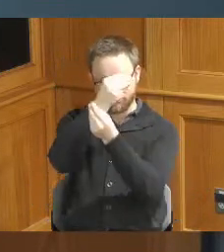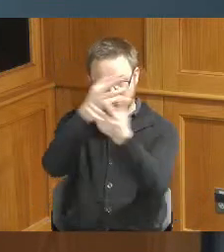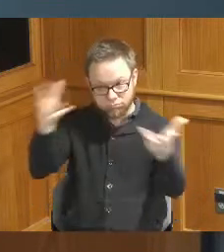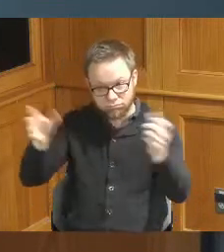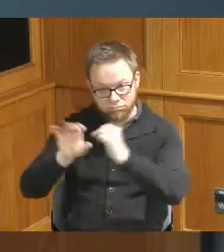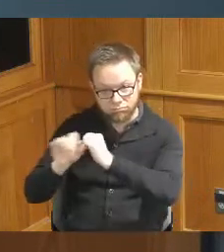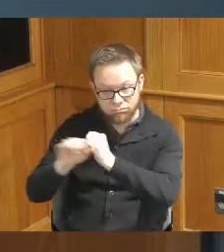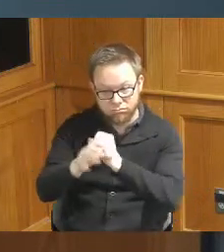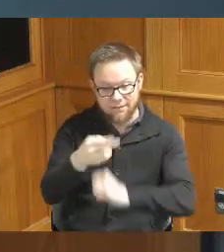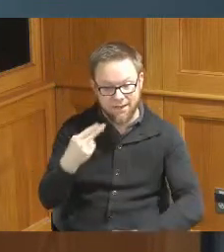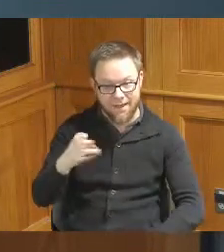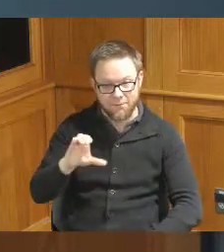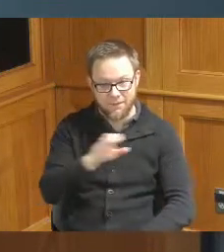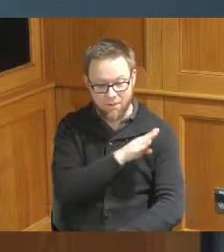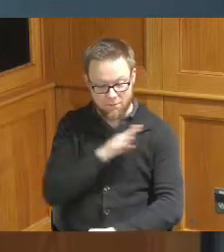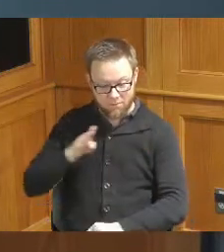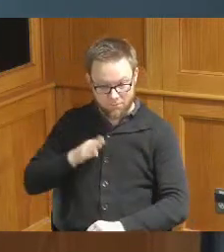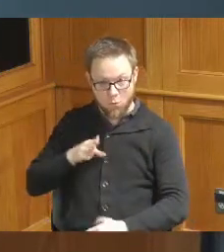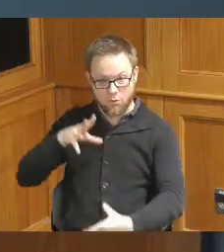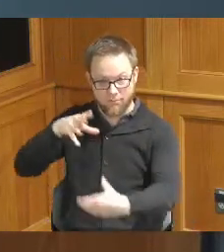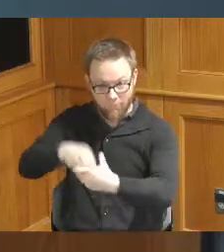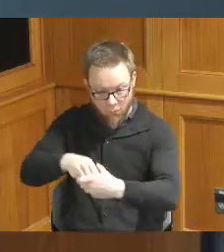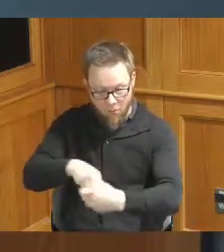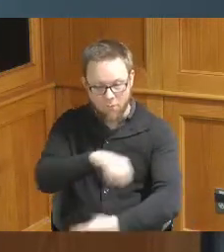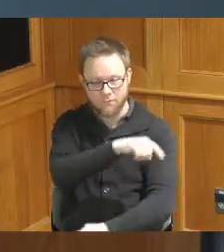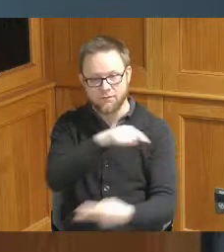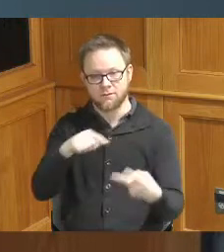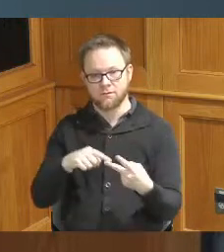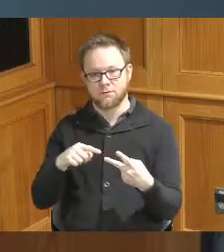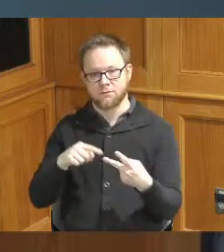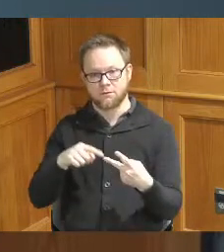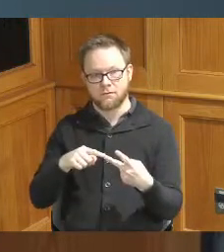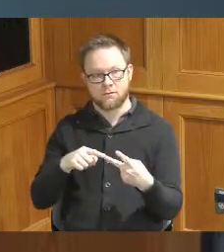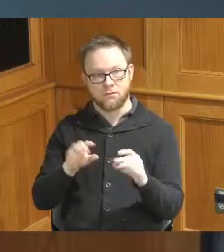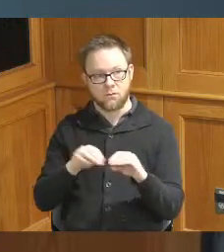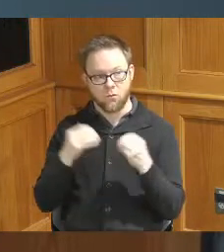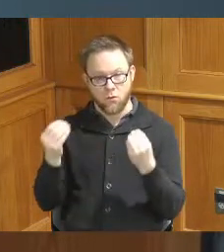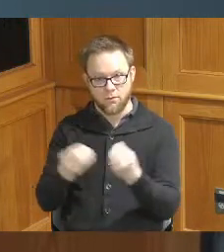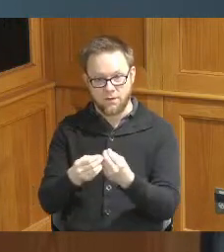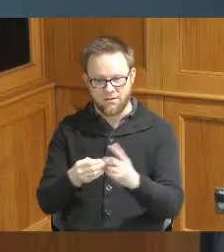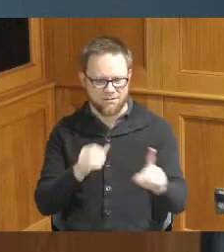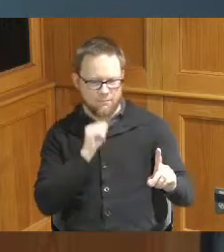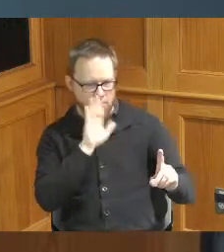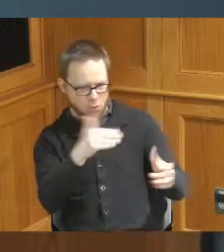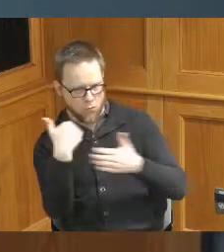of it and then second I want these organizations this doesn't fall on you Holly I'm saying this to